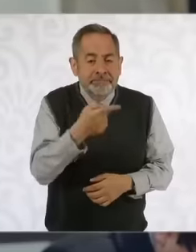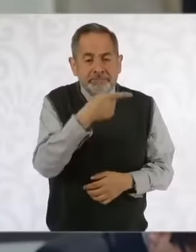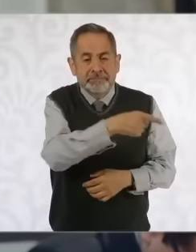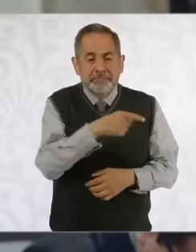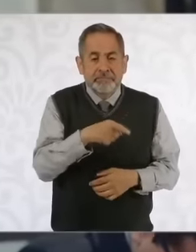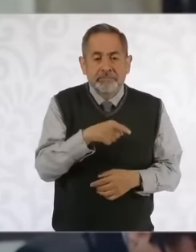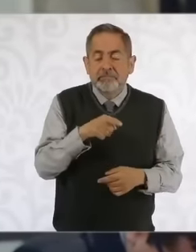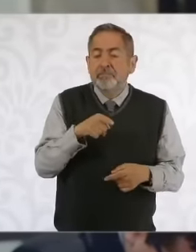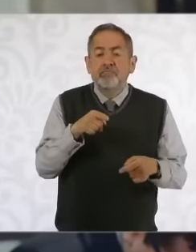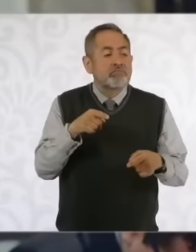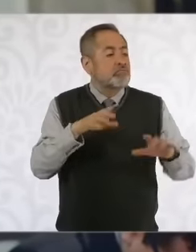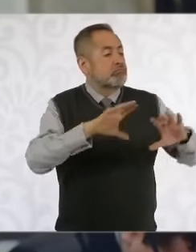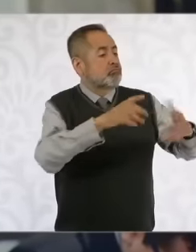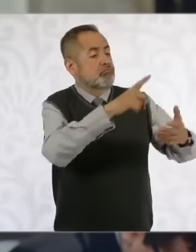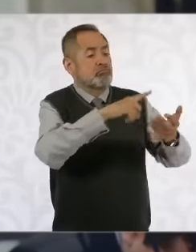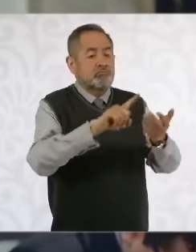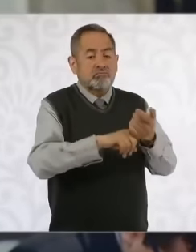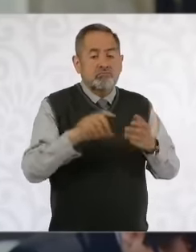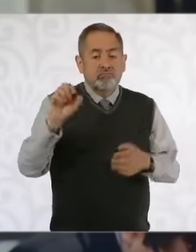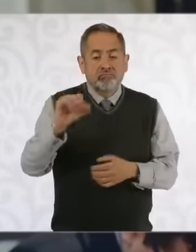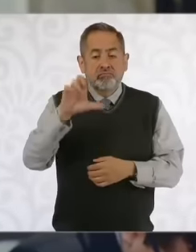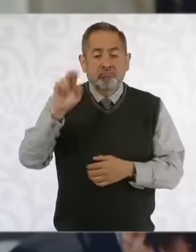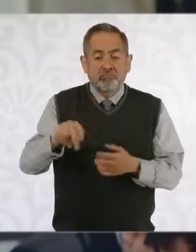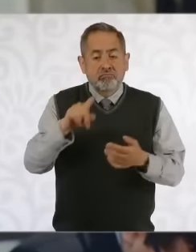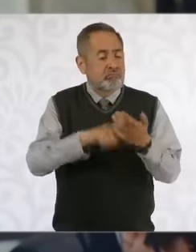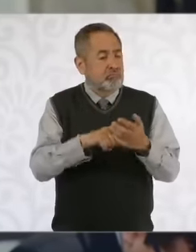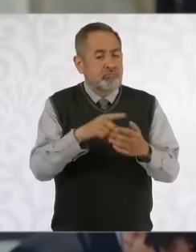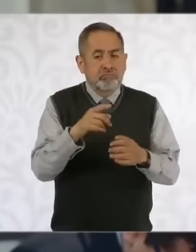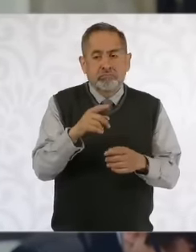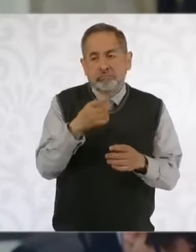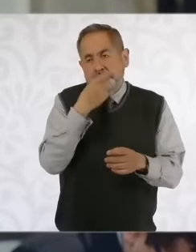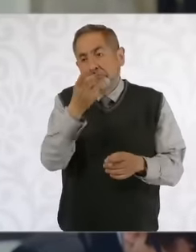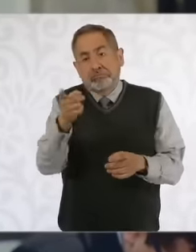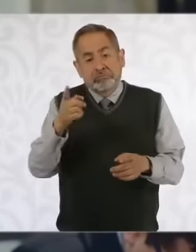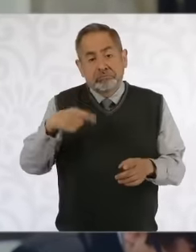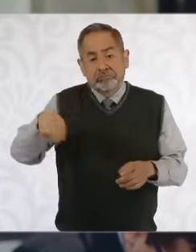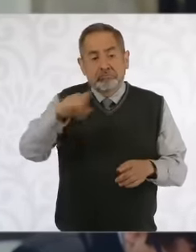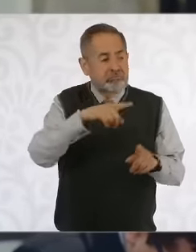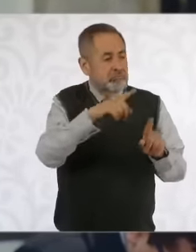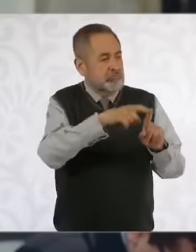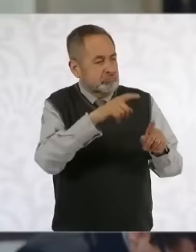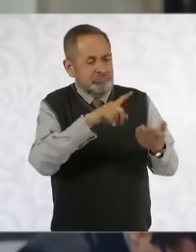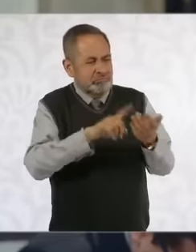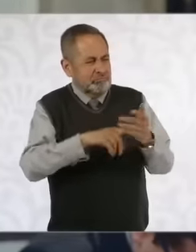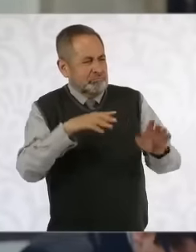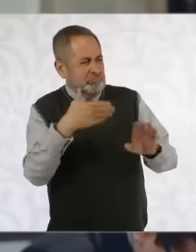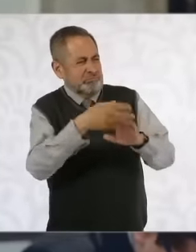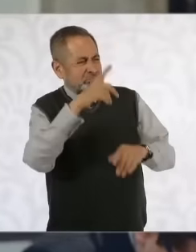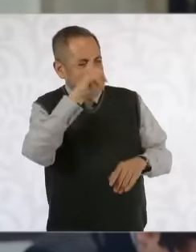the ministers who have been harshly criticized by their controversial rulings and